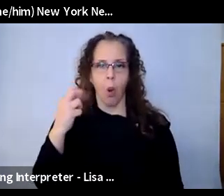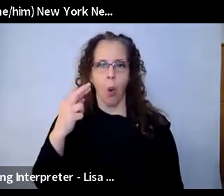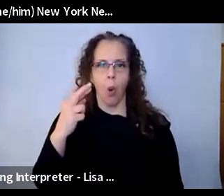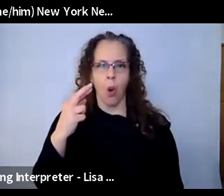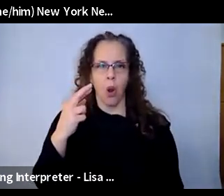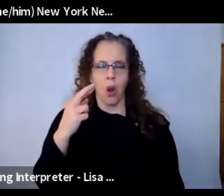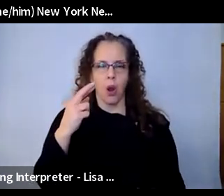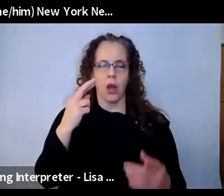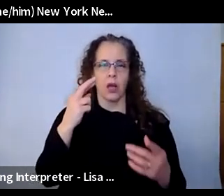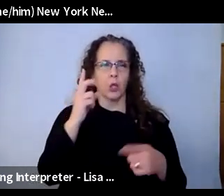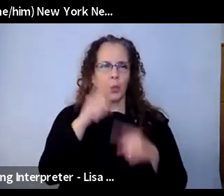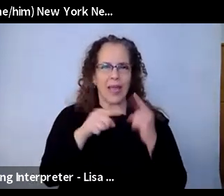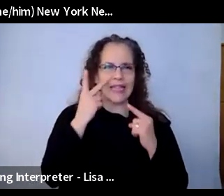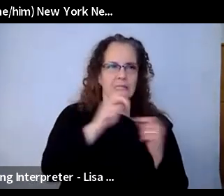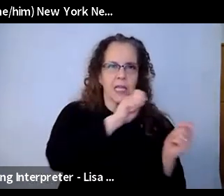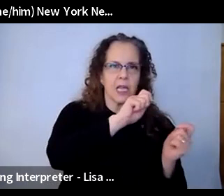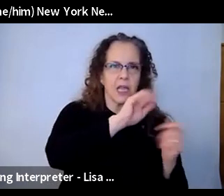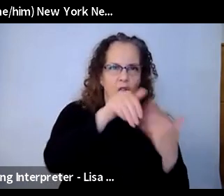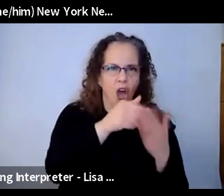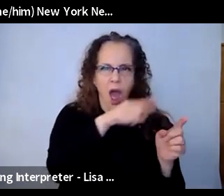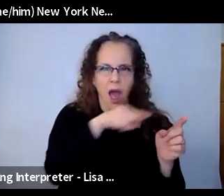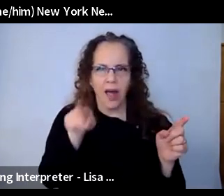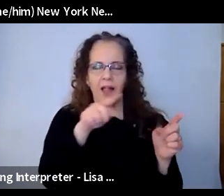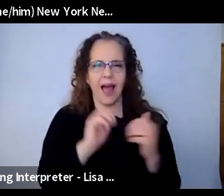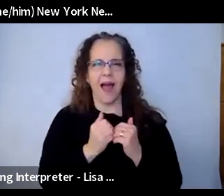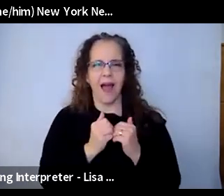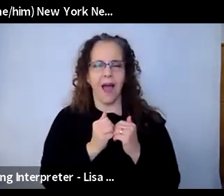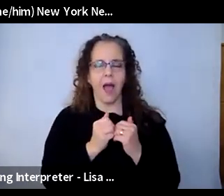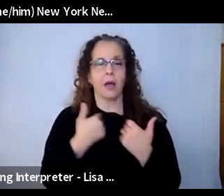going to interact with them. And I just try different things,